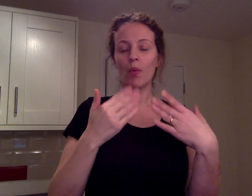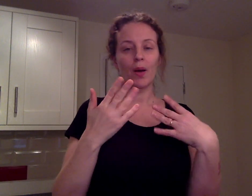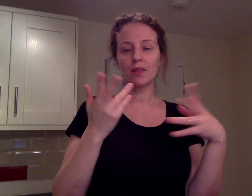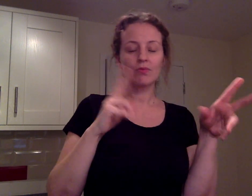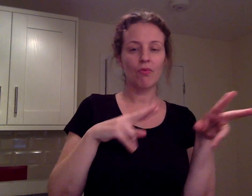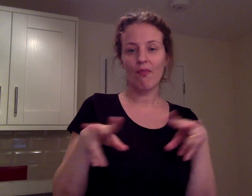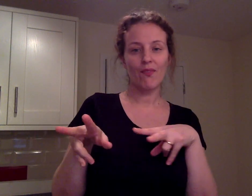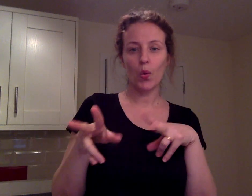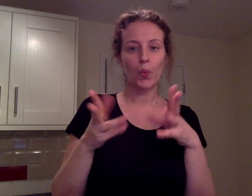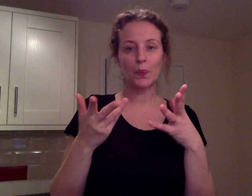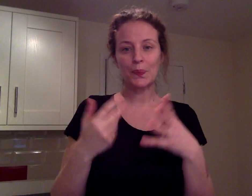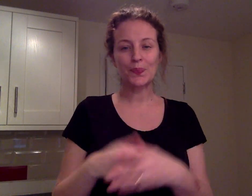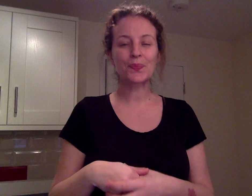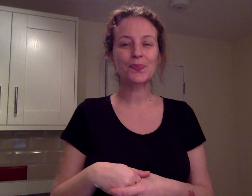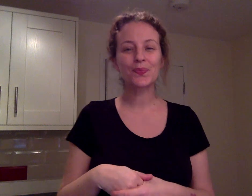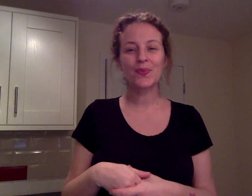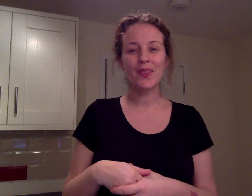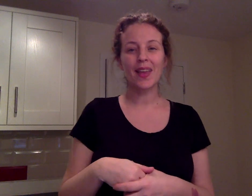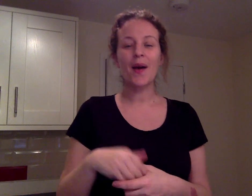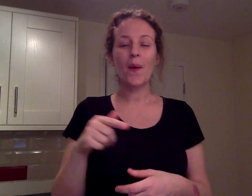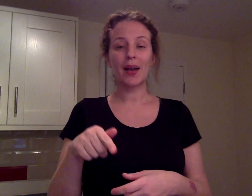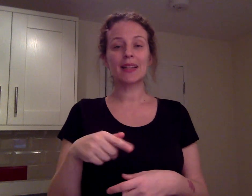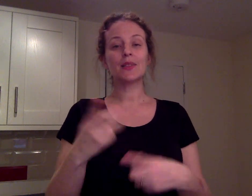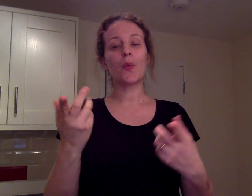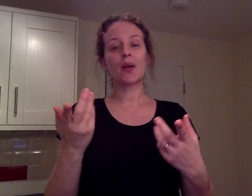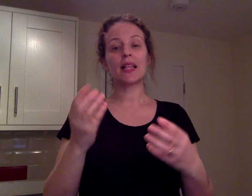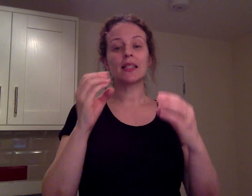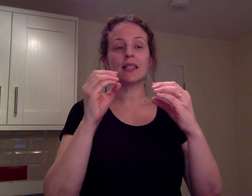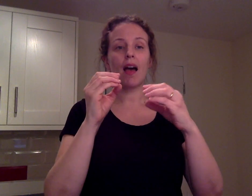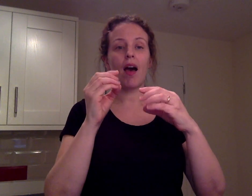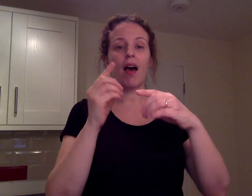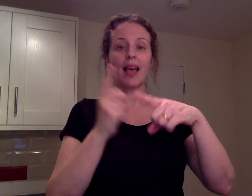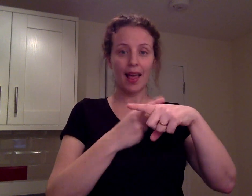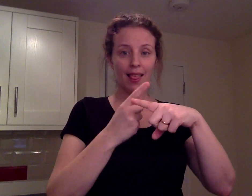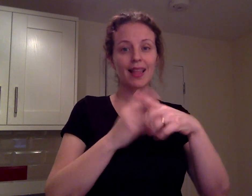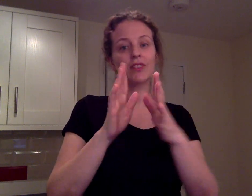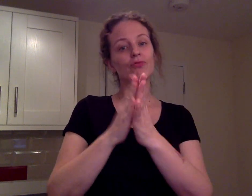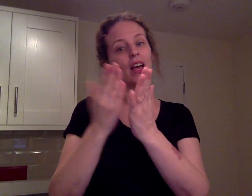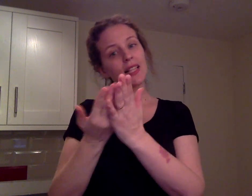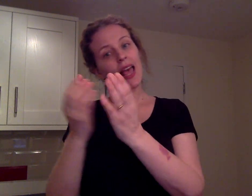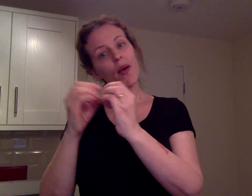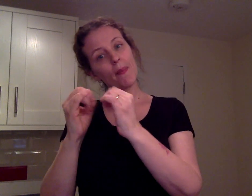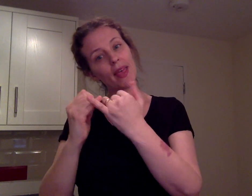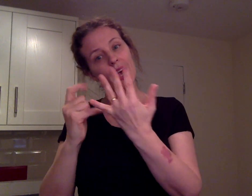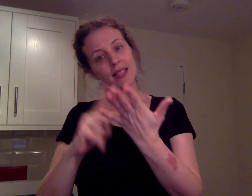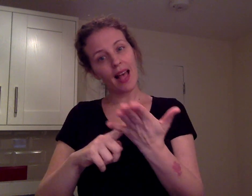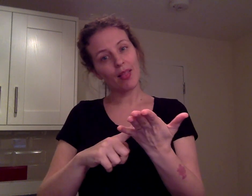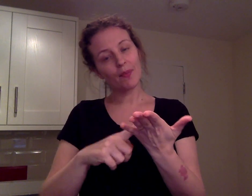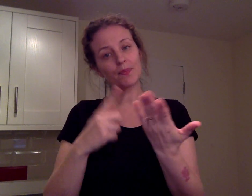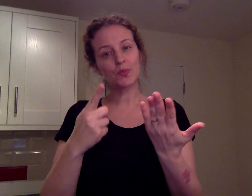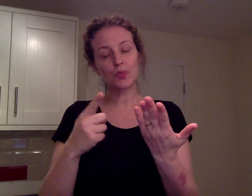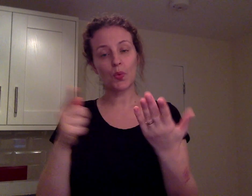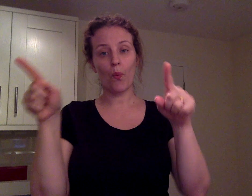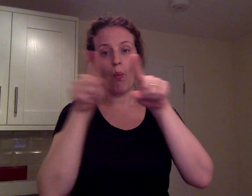Otherwise you can't follow the video. It's translating English in to BSL